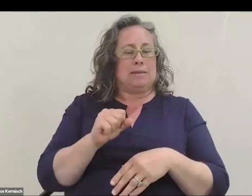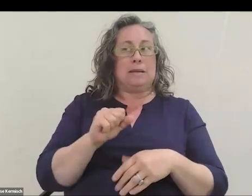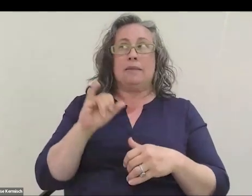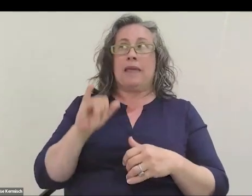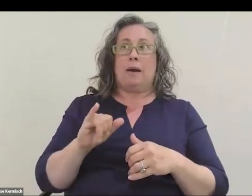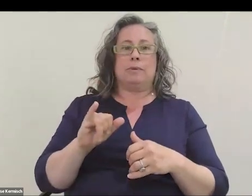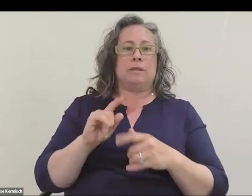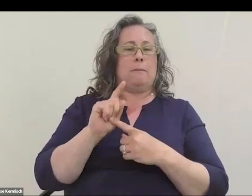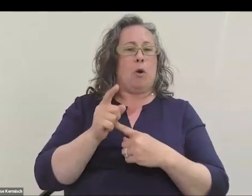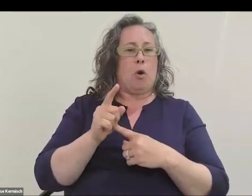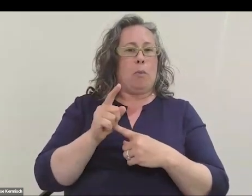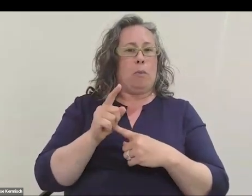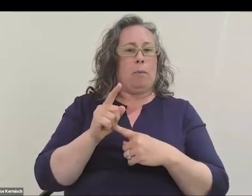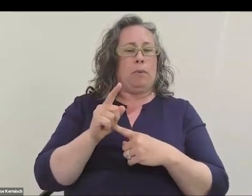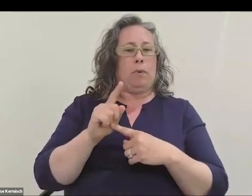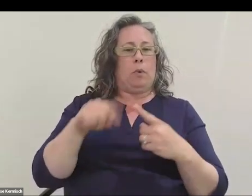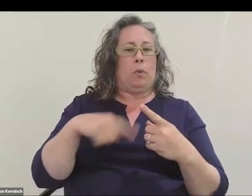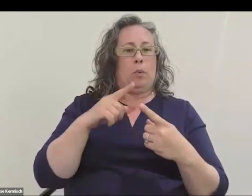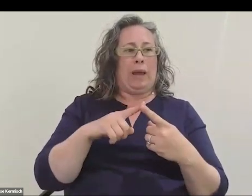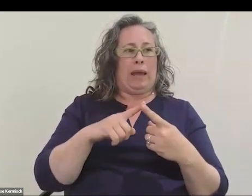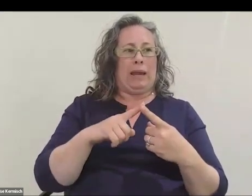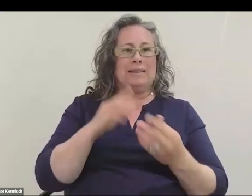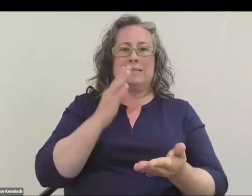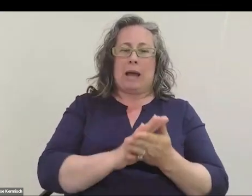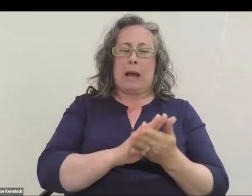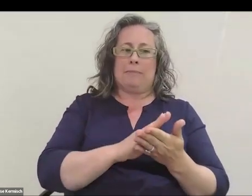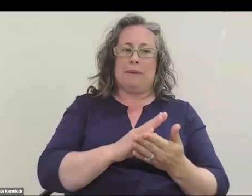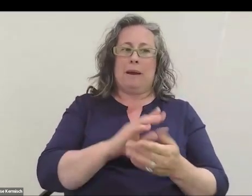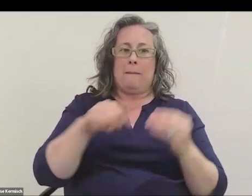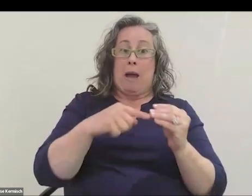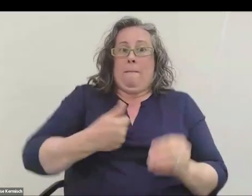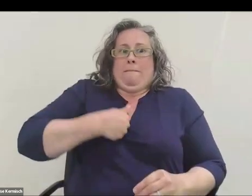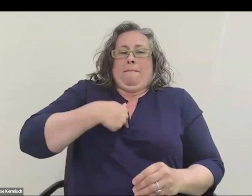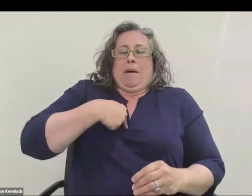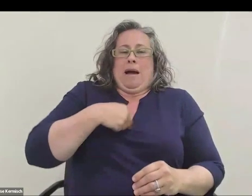being about my solo heroic journey of me going up to this space station